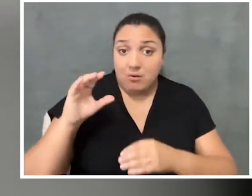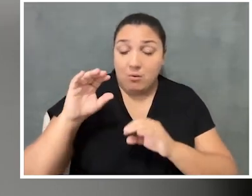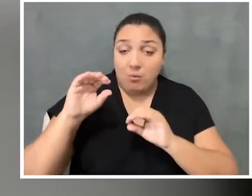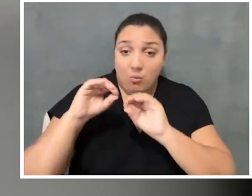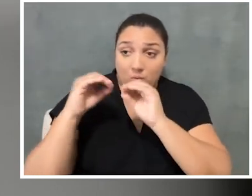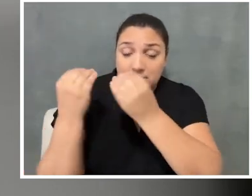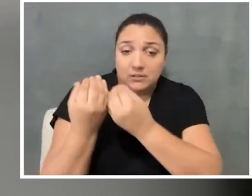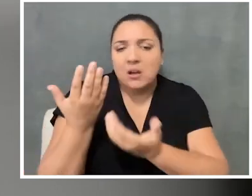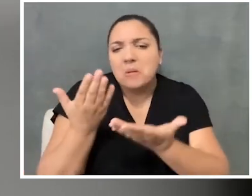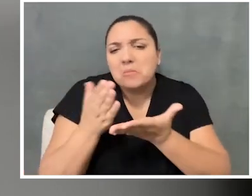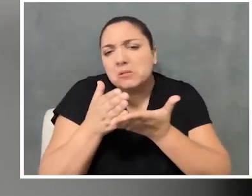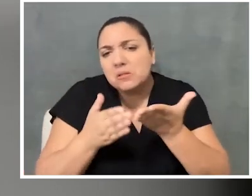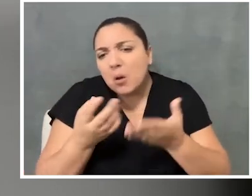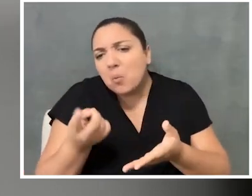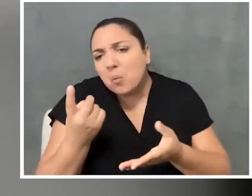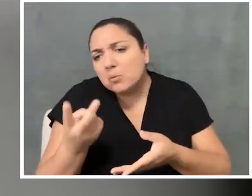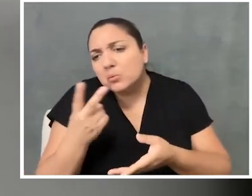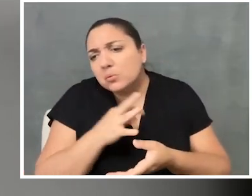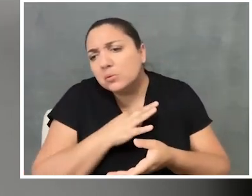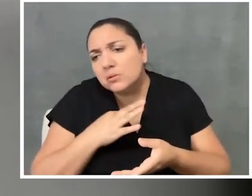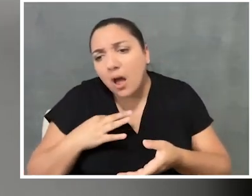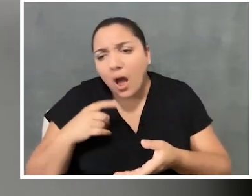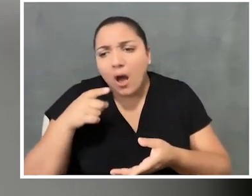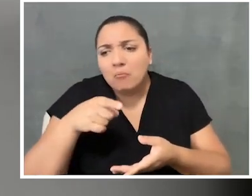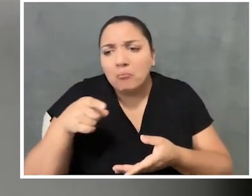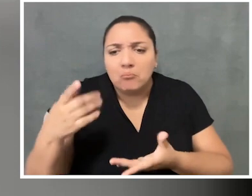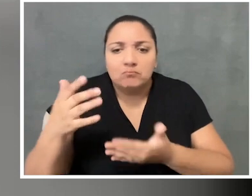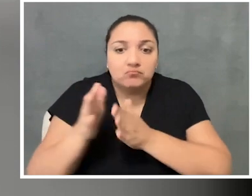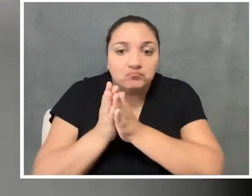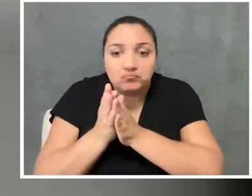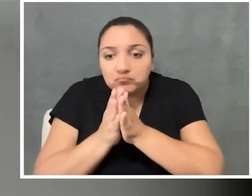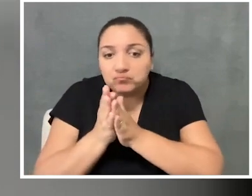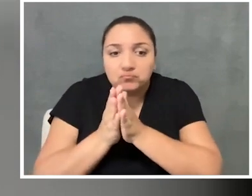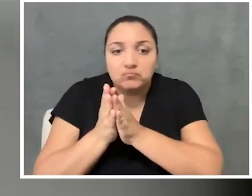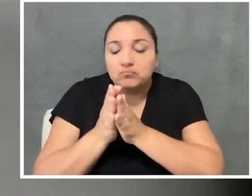who are just sort of individually passionate about making things accessible,